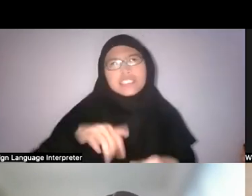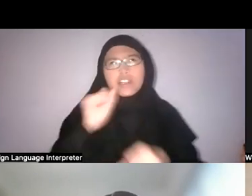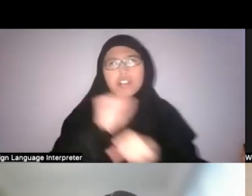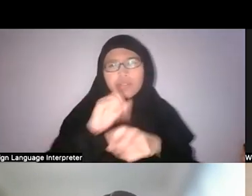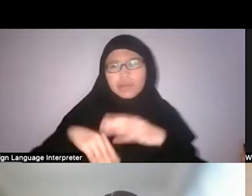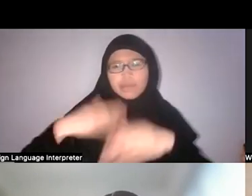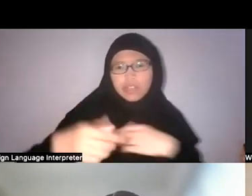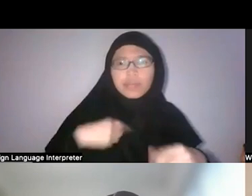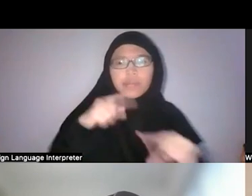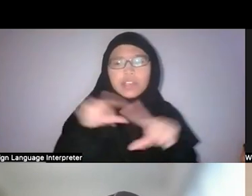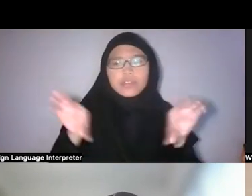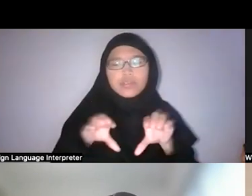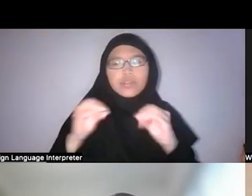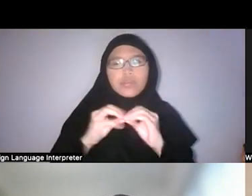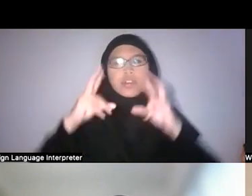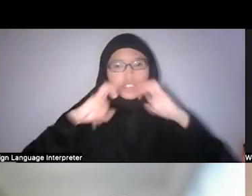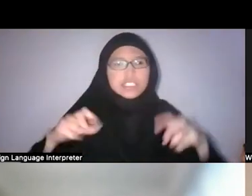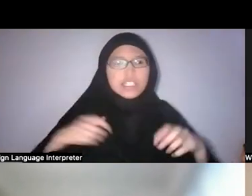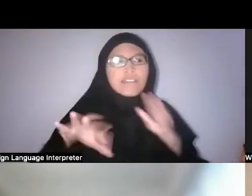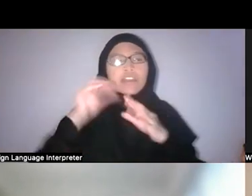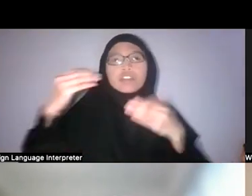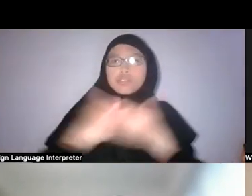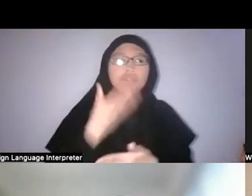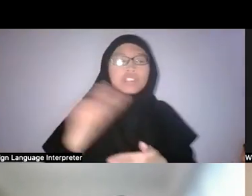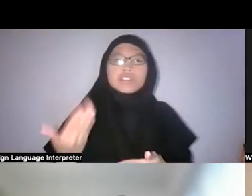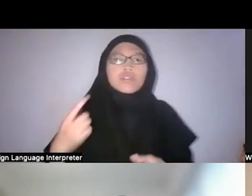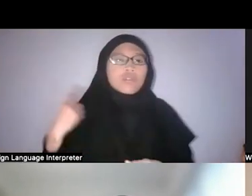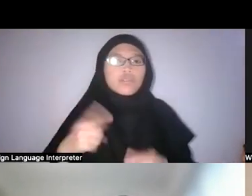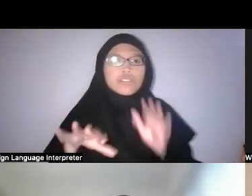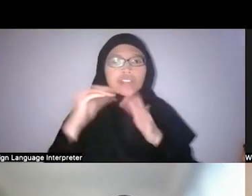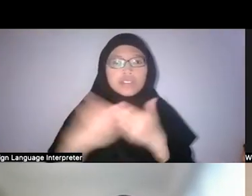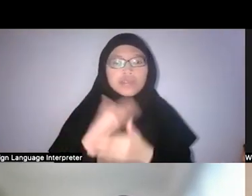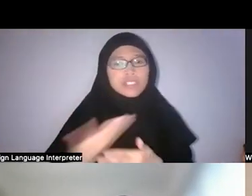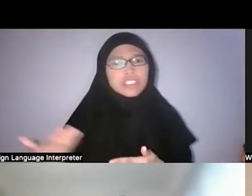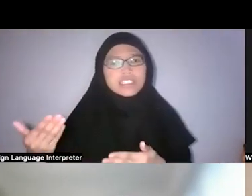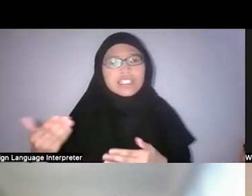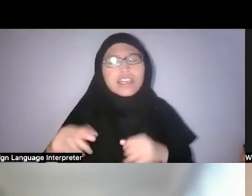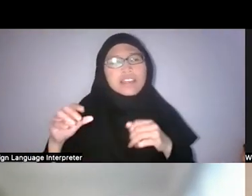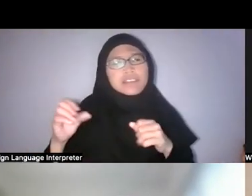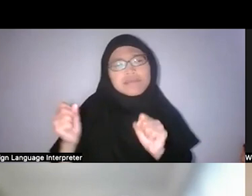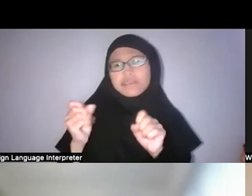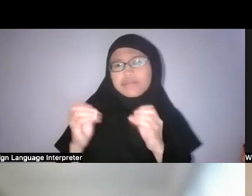I find new things all the time, which makes it all very exciting because there is more to write about.